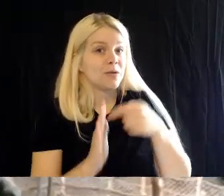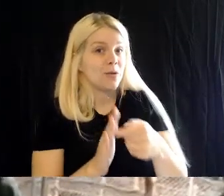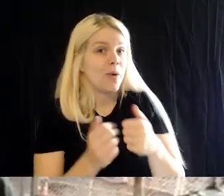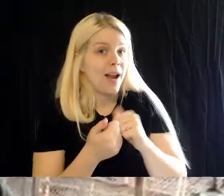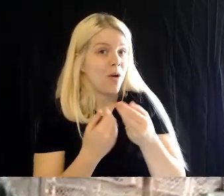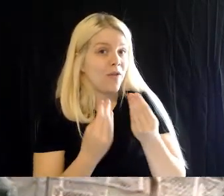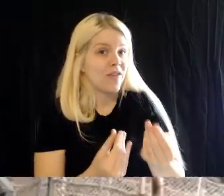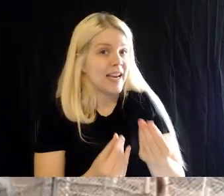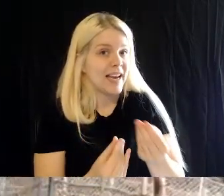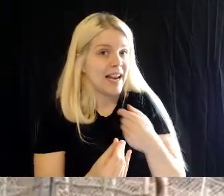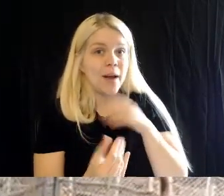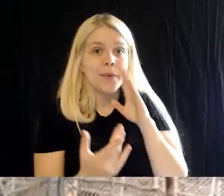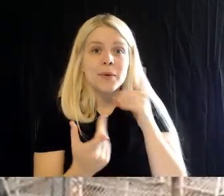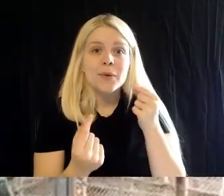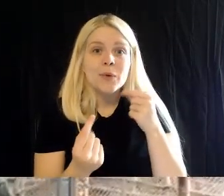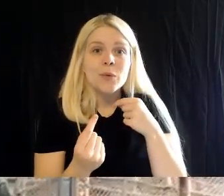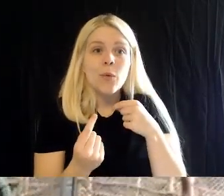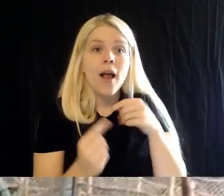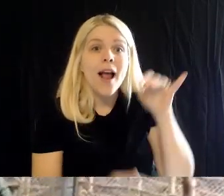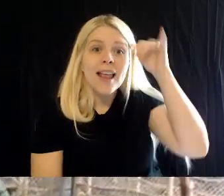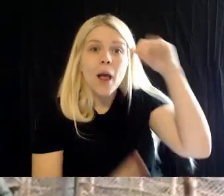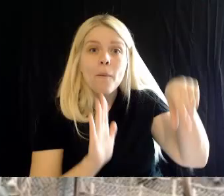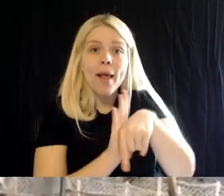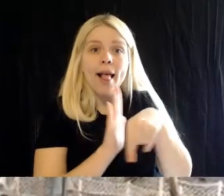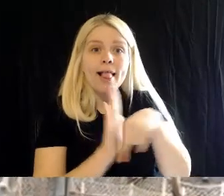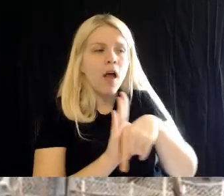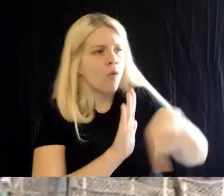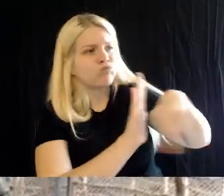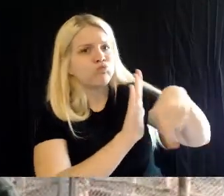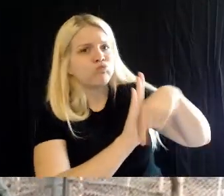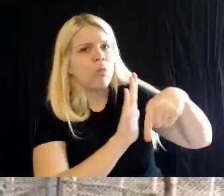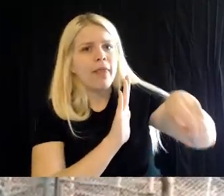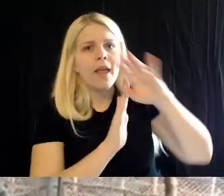and they'll come running up and take some insects. They get a variety of foods-